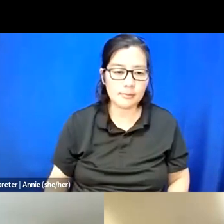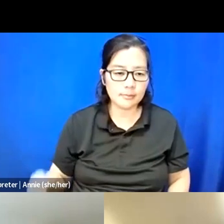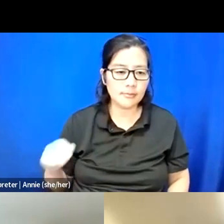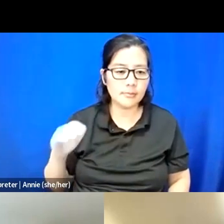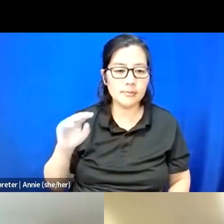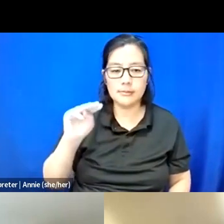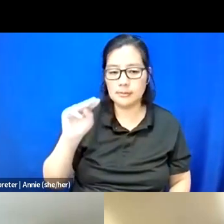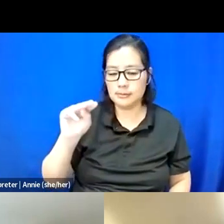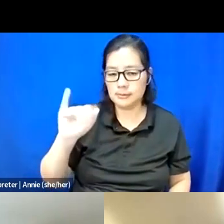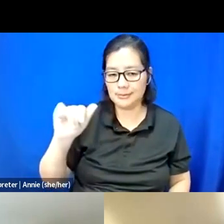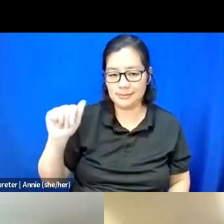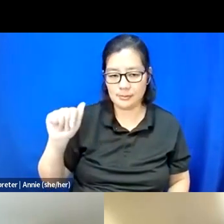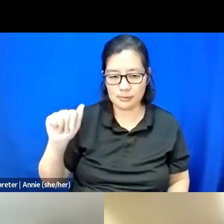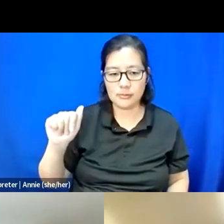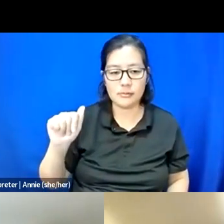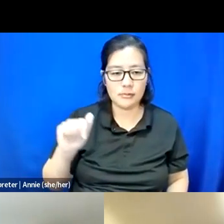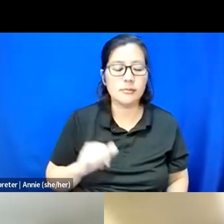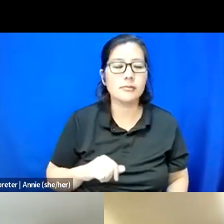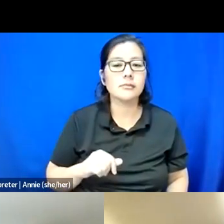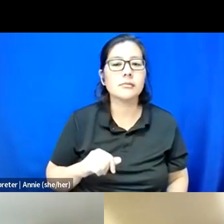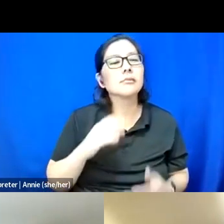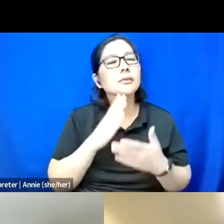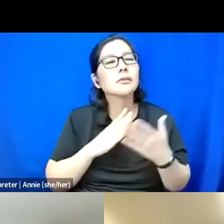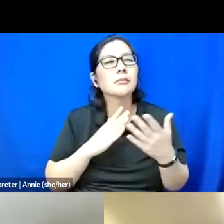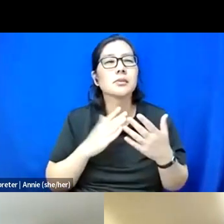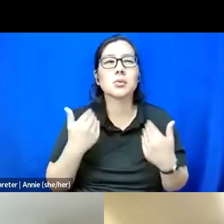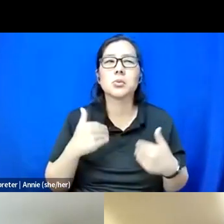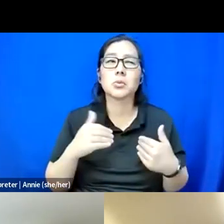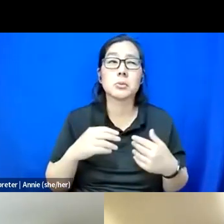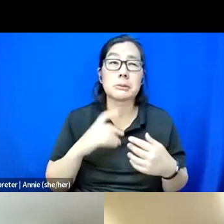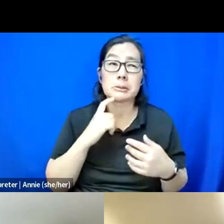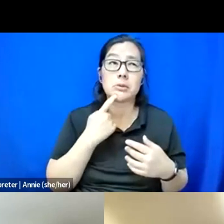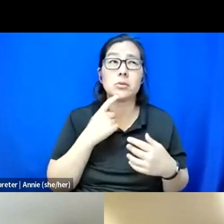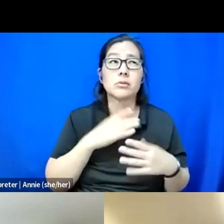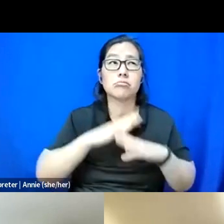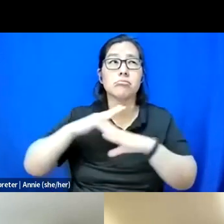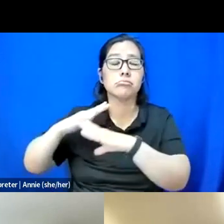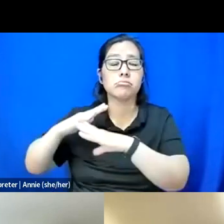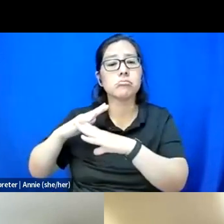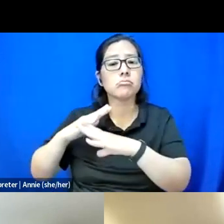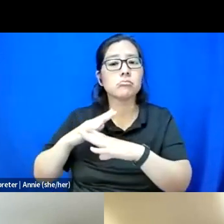I think some of the biggest hurdles for myself are specifically living in Los Angeles is